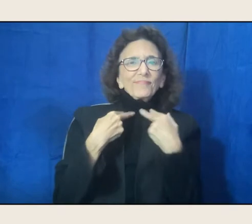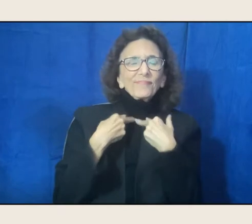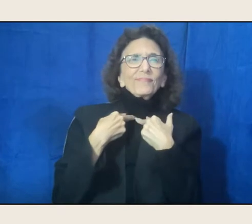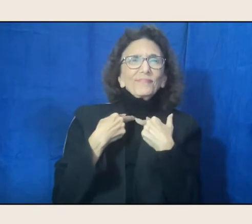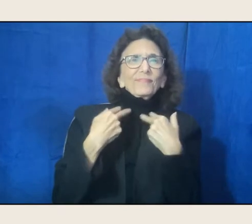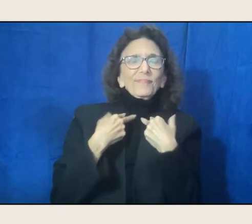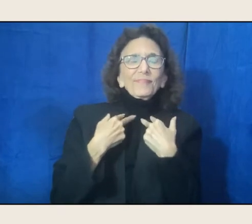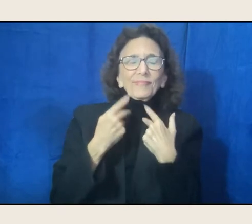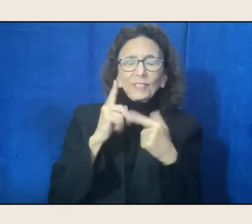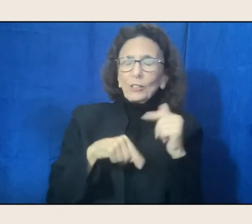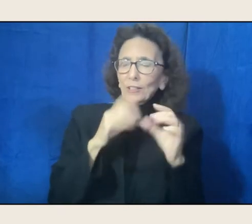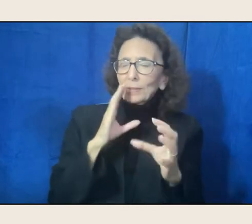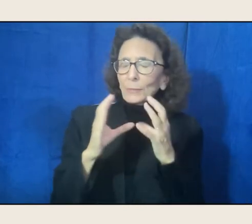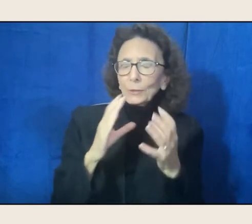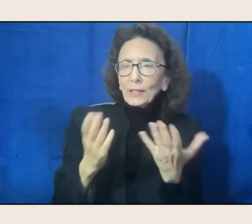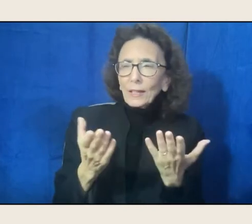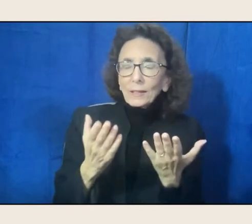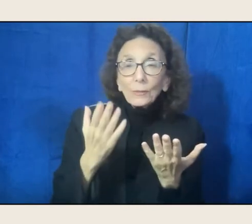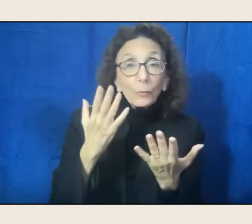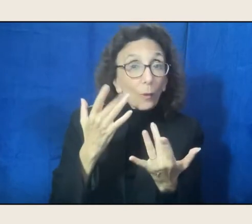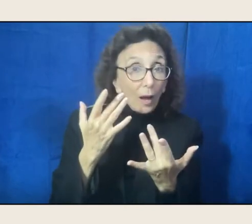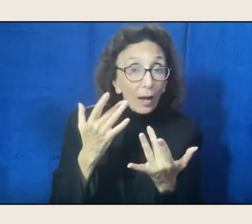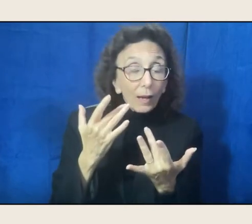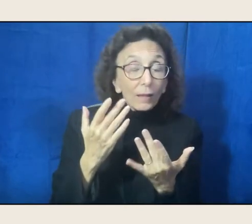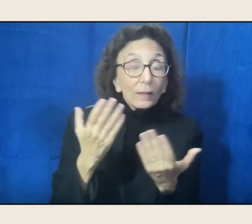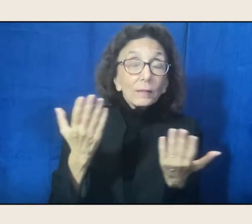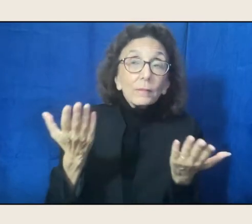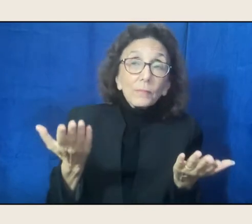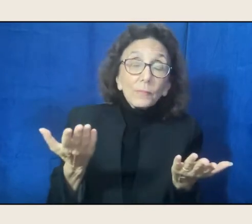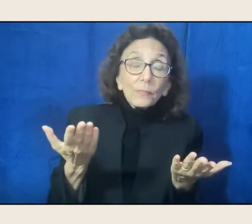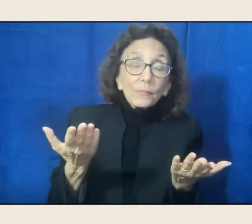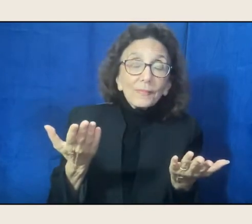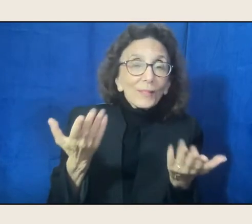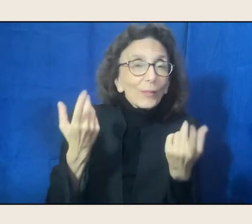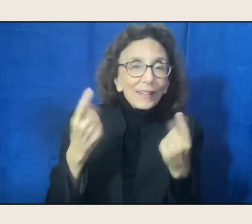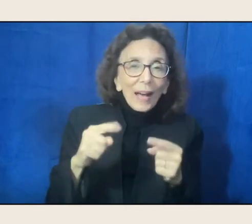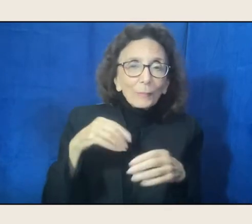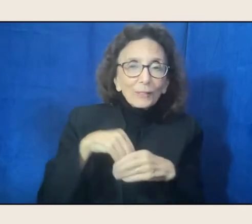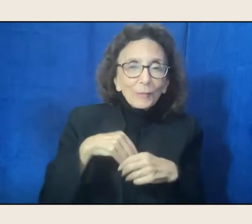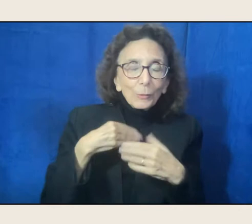I think part of it had to do with, and it's what happens to me in music sometimes,